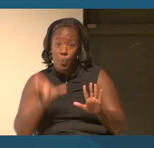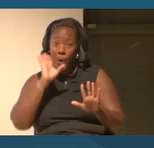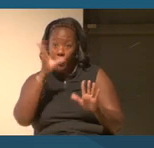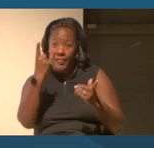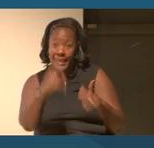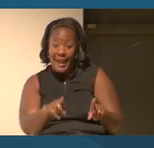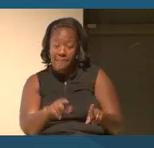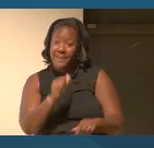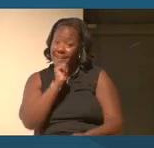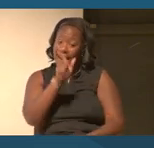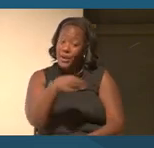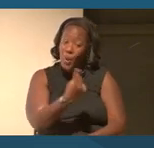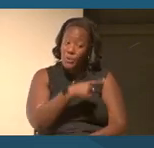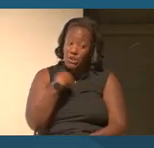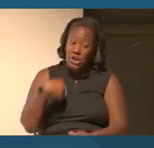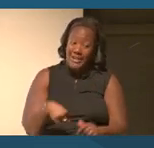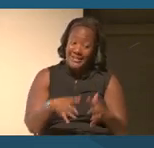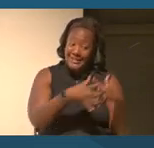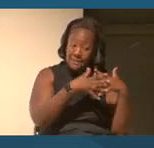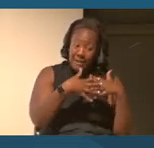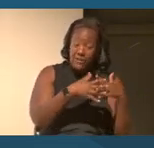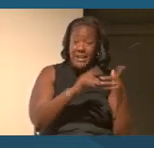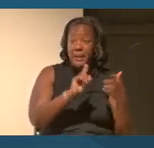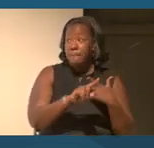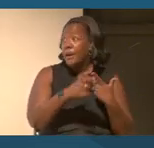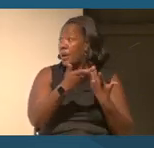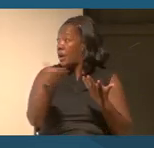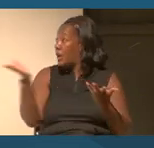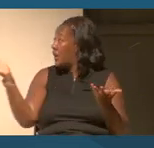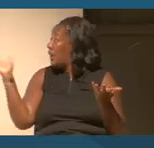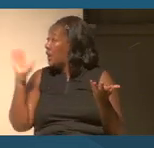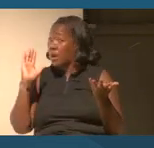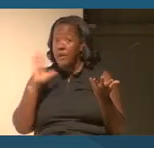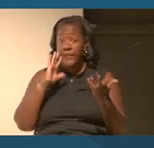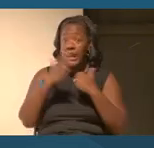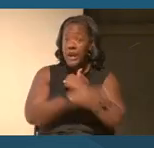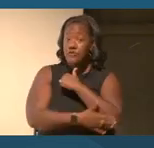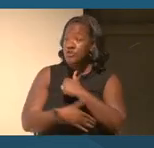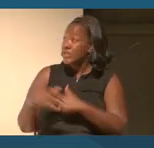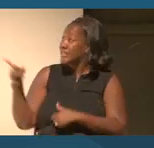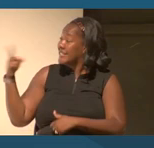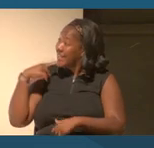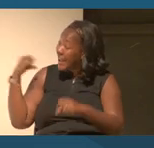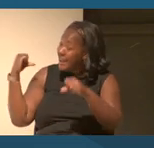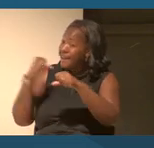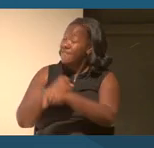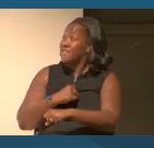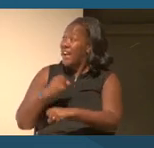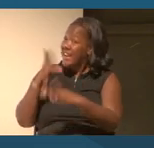Chinese Americans, but they were looking to the rest of the country to say fight the virus, not the people.